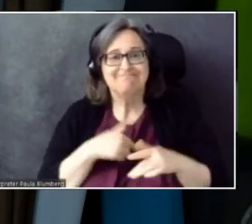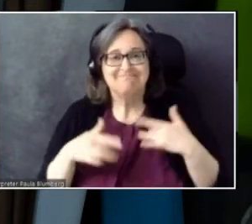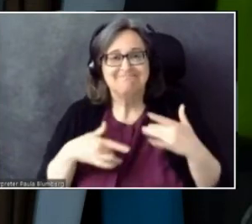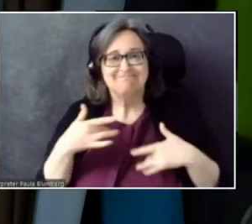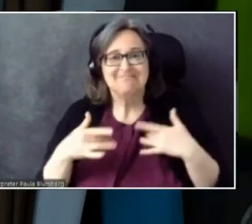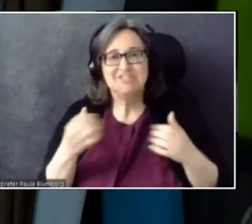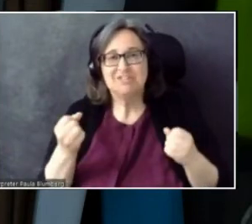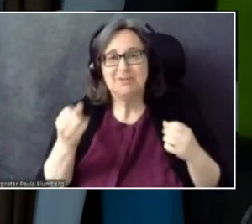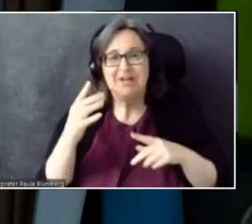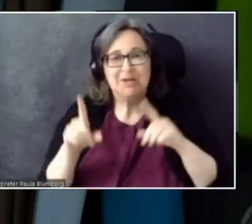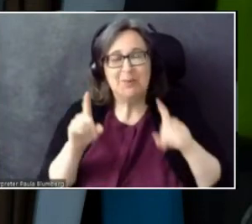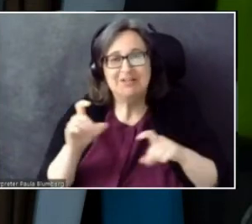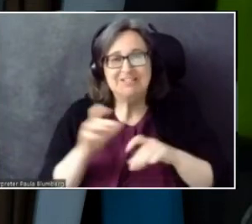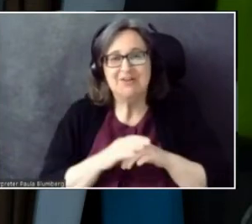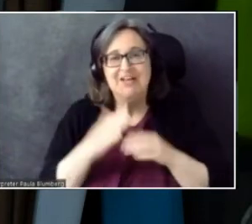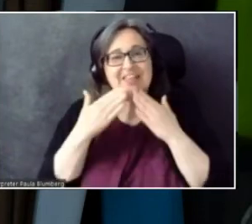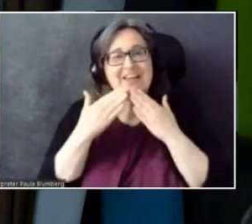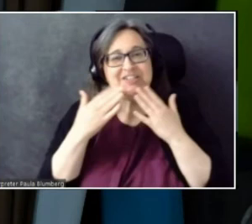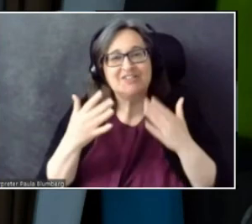And thank you so much to Evan tonight.